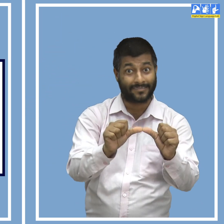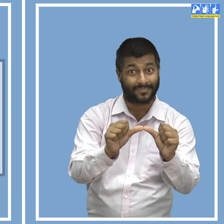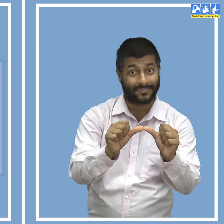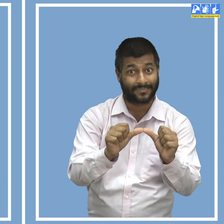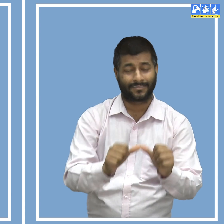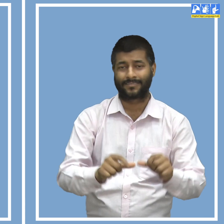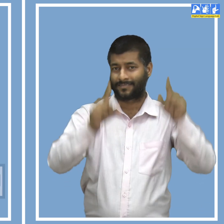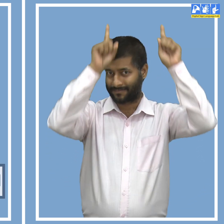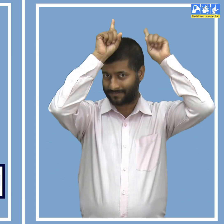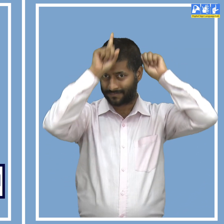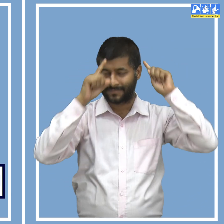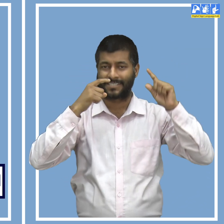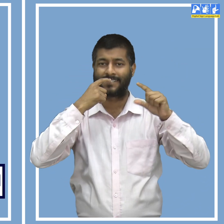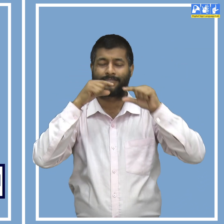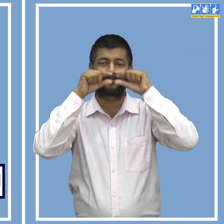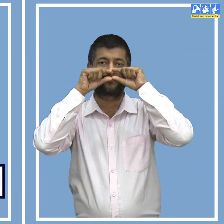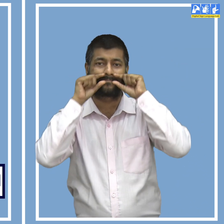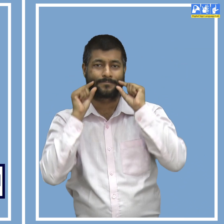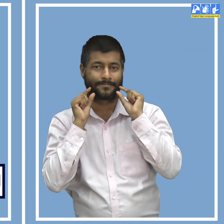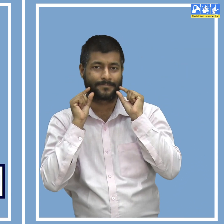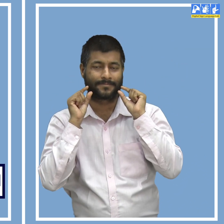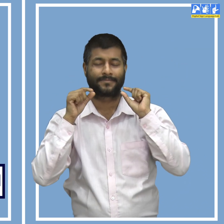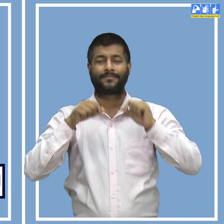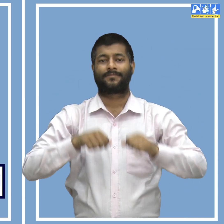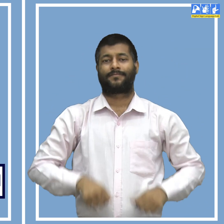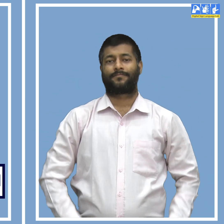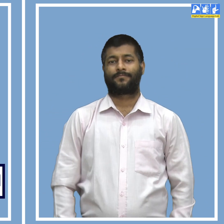Ans. Dr. Rajendra Prasad